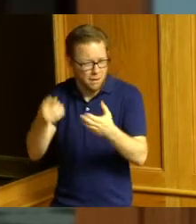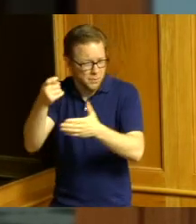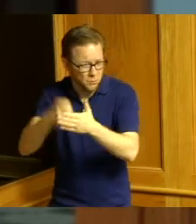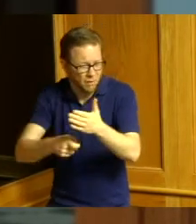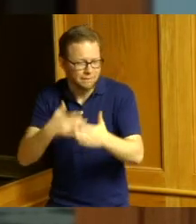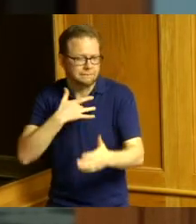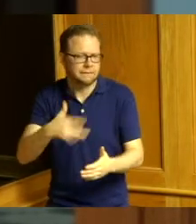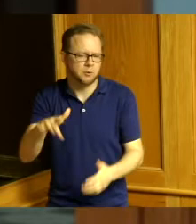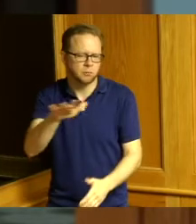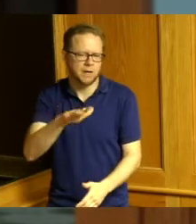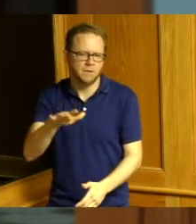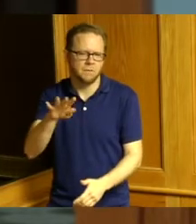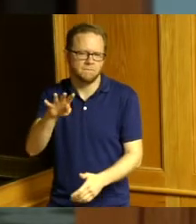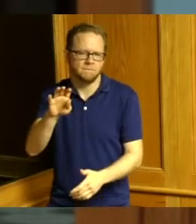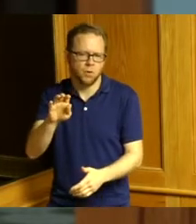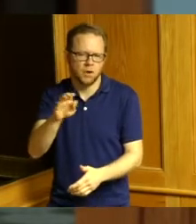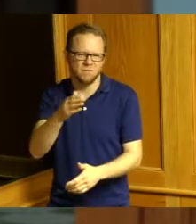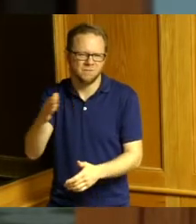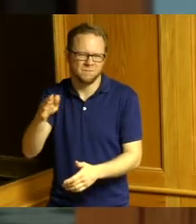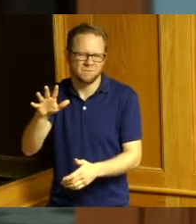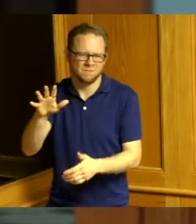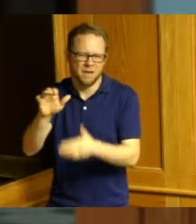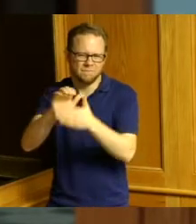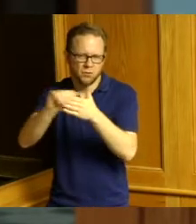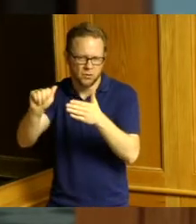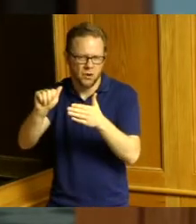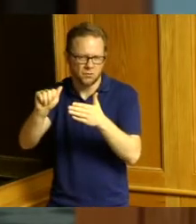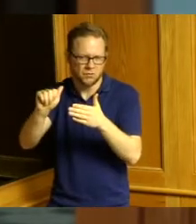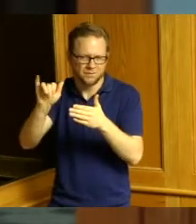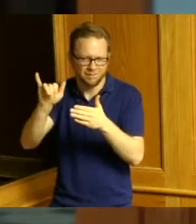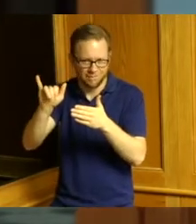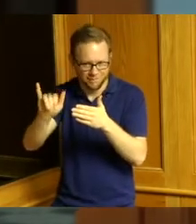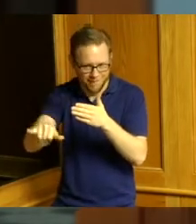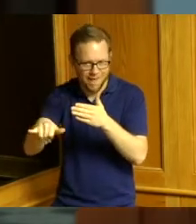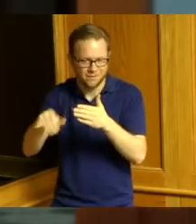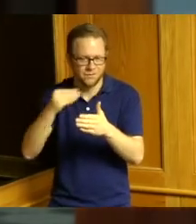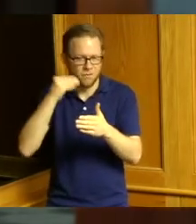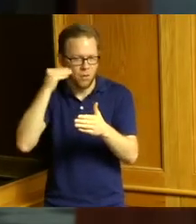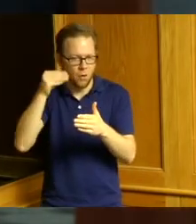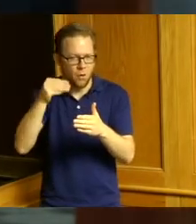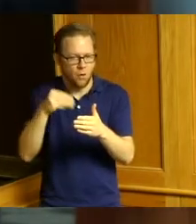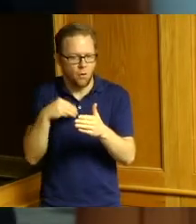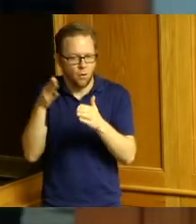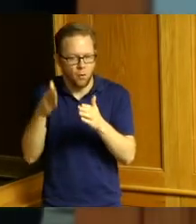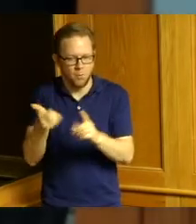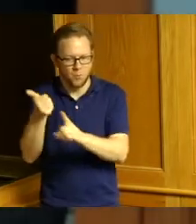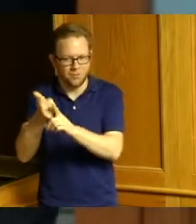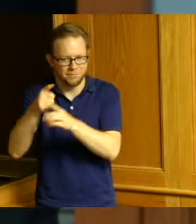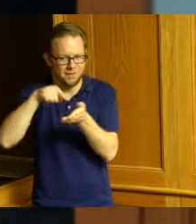for for those sidewalk sections that need to be replaced the county engineer cannot use their